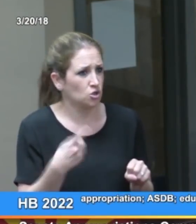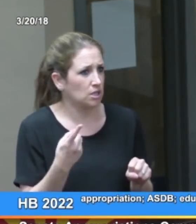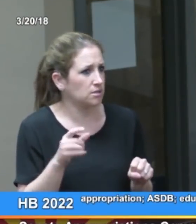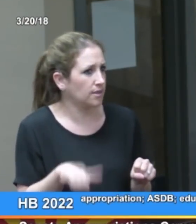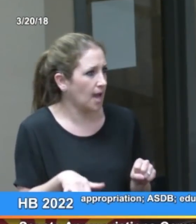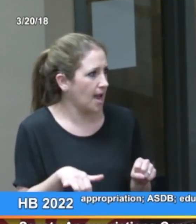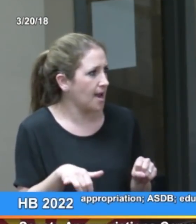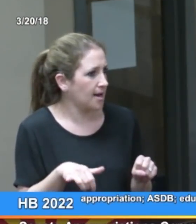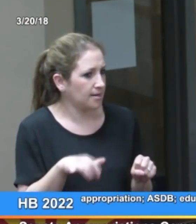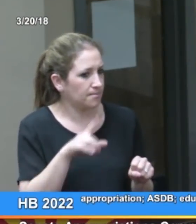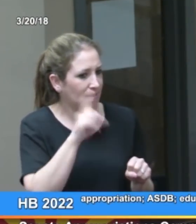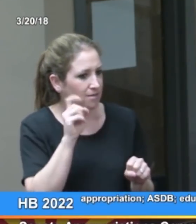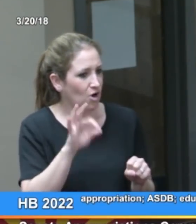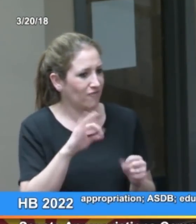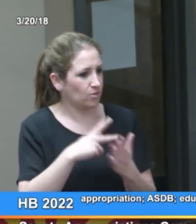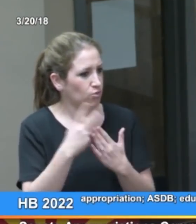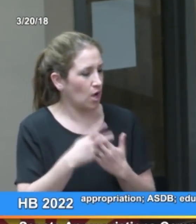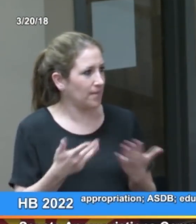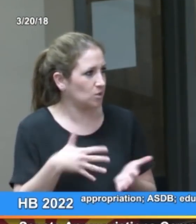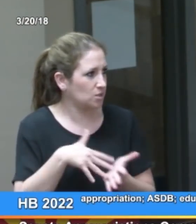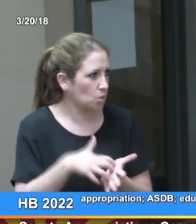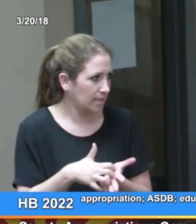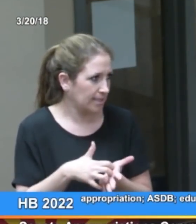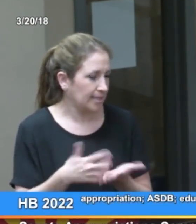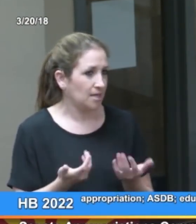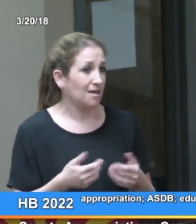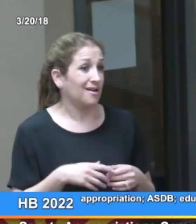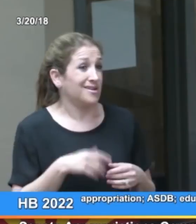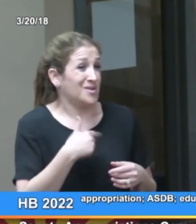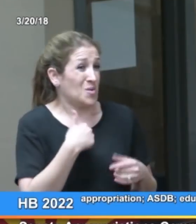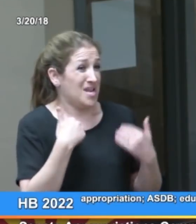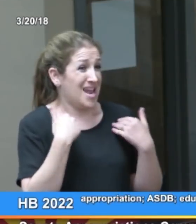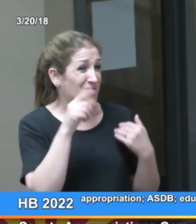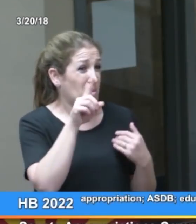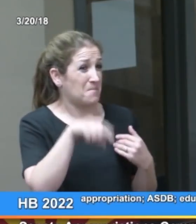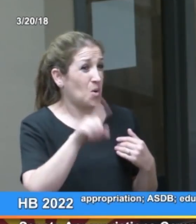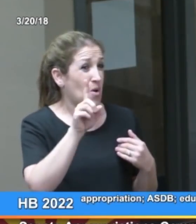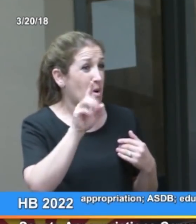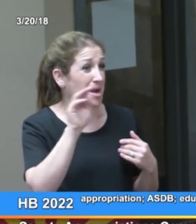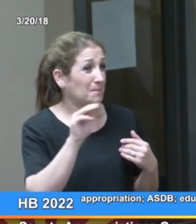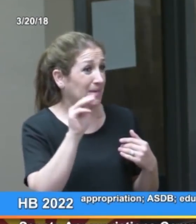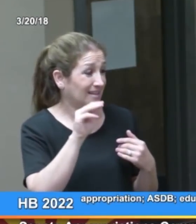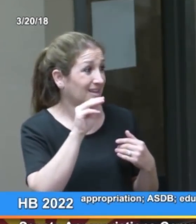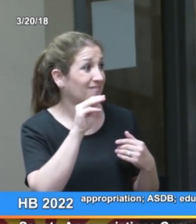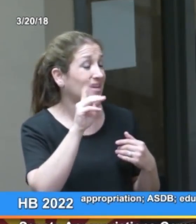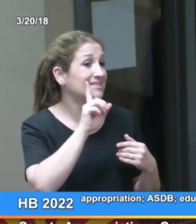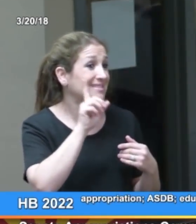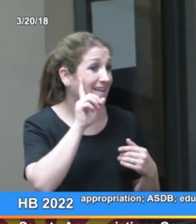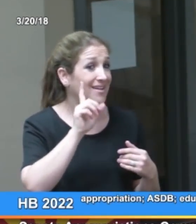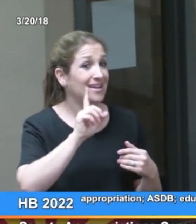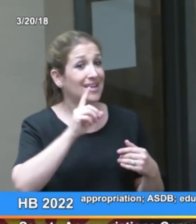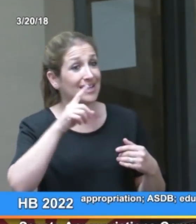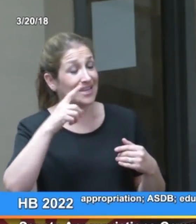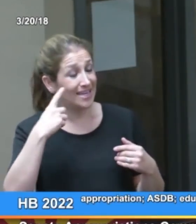They do have potential it was just that because of the program here lacking in resources they were at a disadvantage.